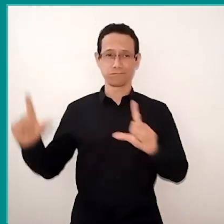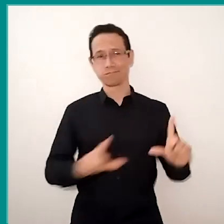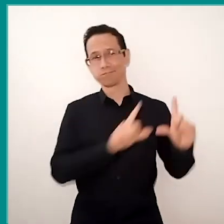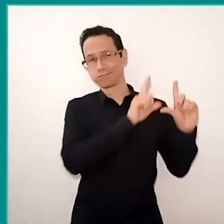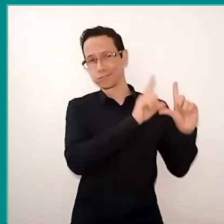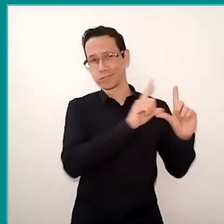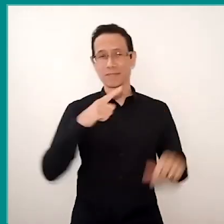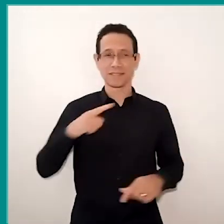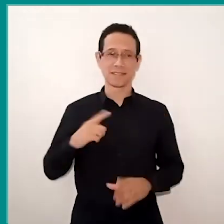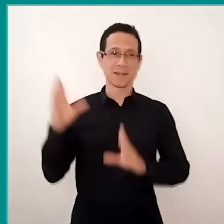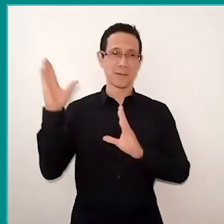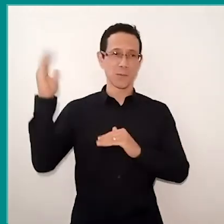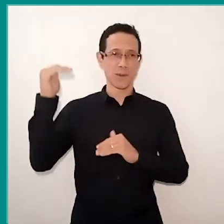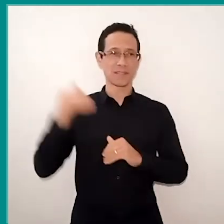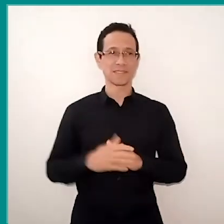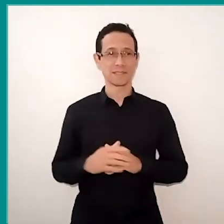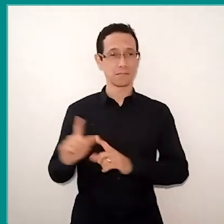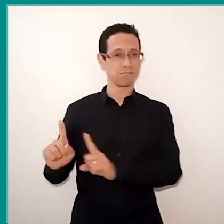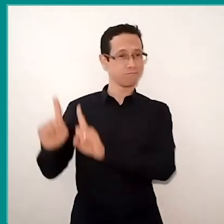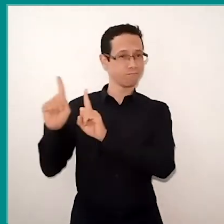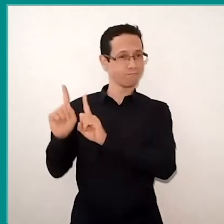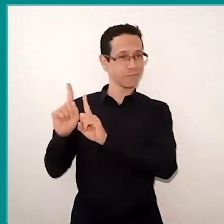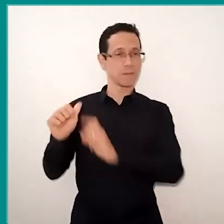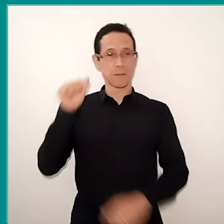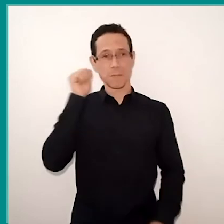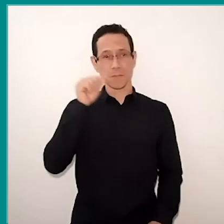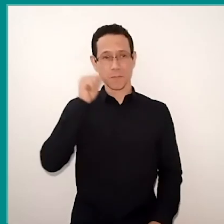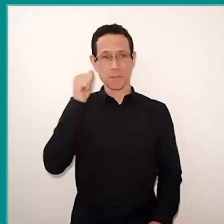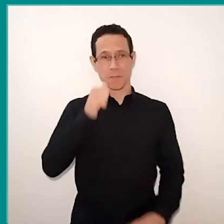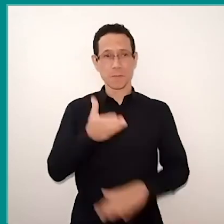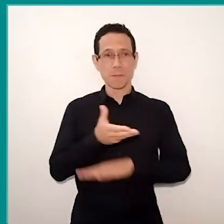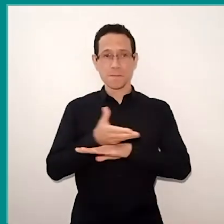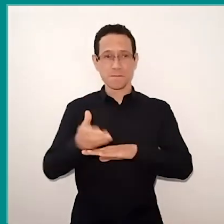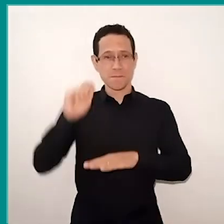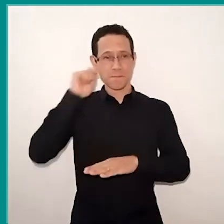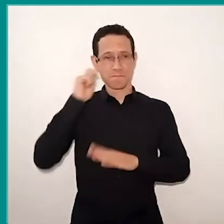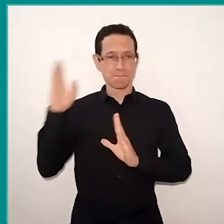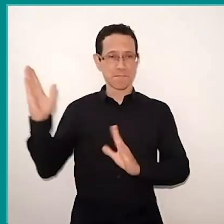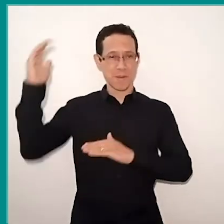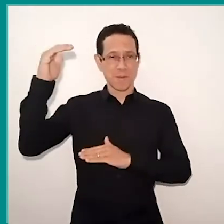a pair of women on black and white board and a painted cloth